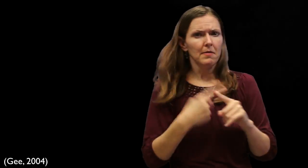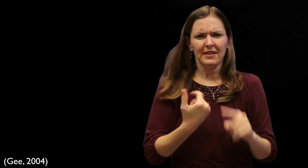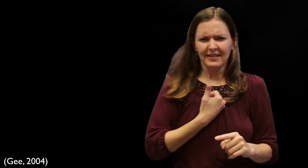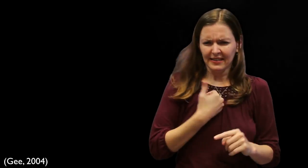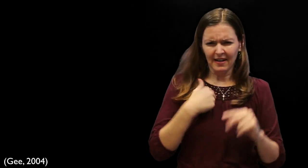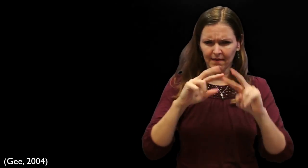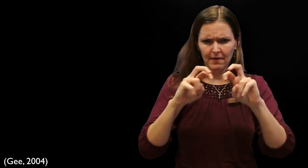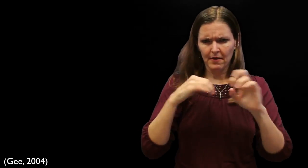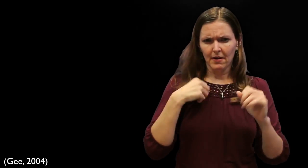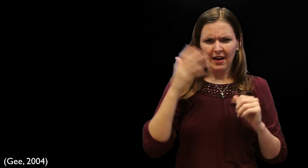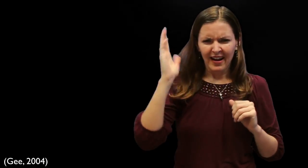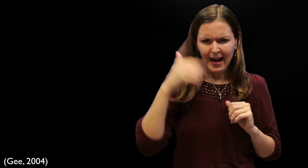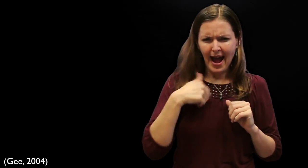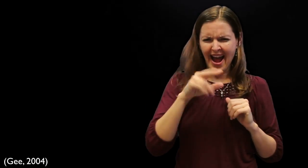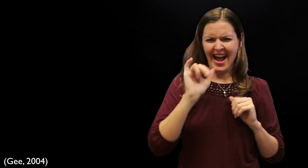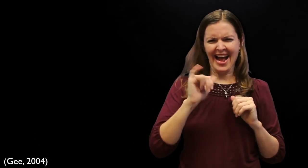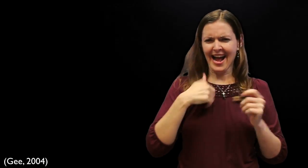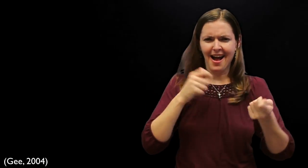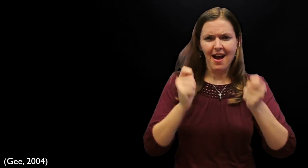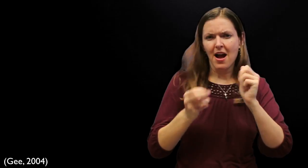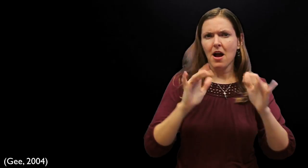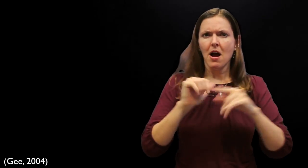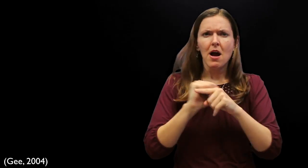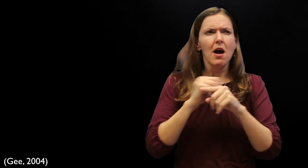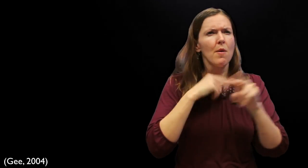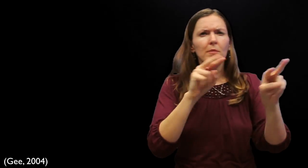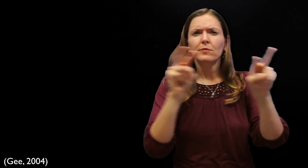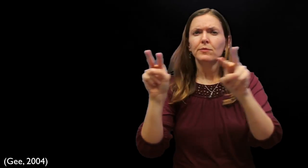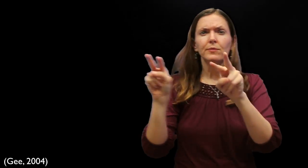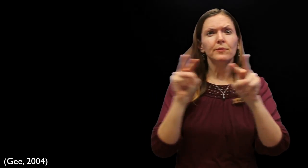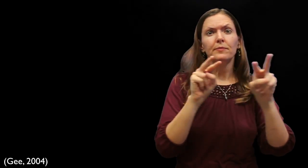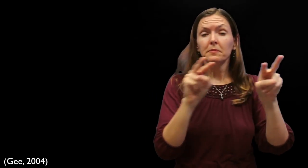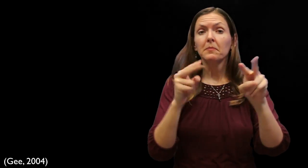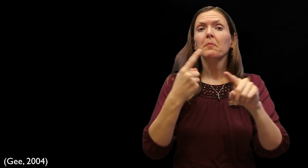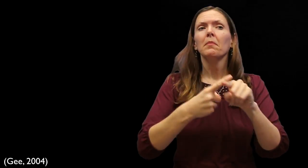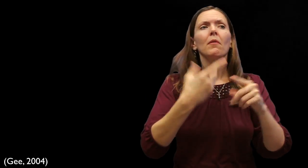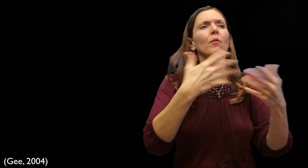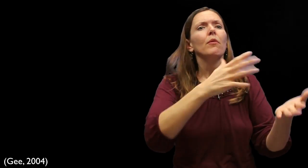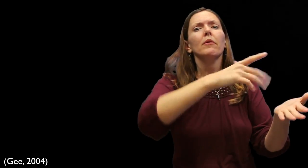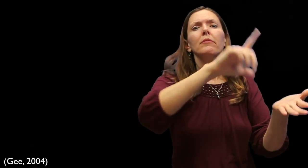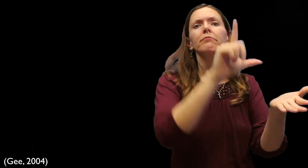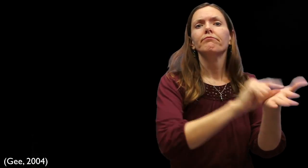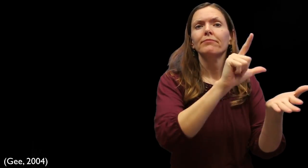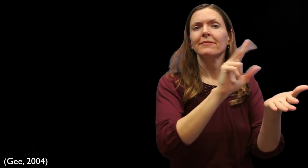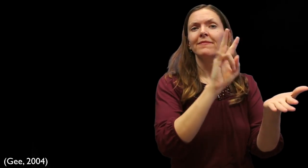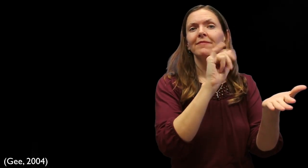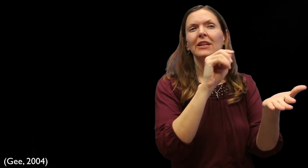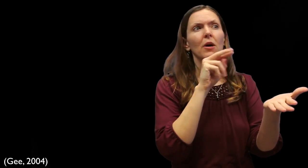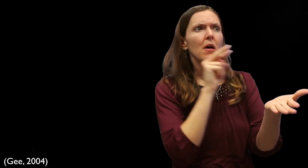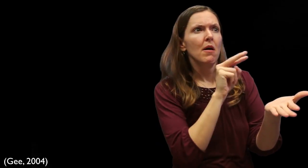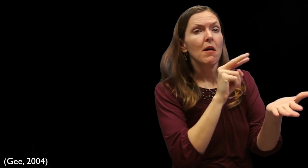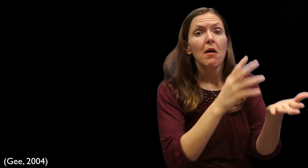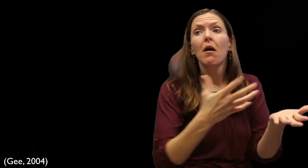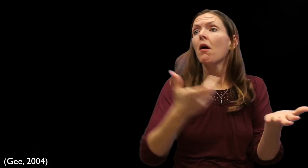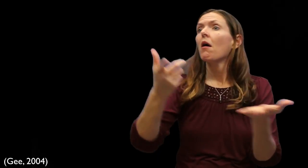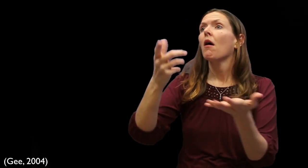well as revising my own signing by watching myself present and analyzing my signing for potential revisions, practicing, watching others - and not only that, also listening to published academic lectures on video,